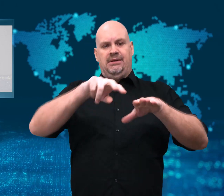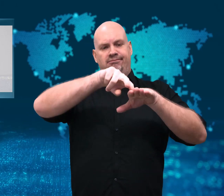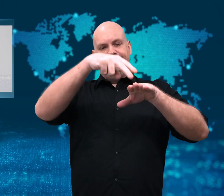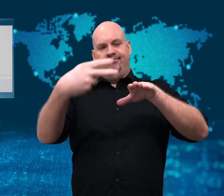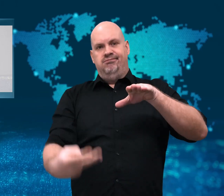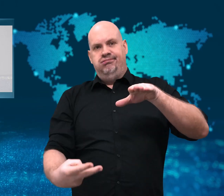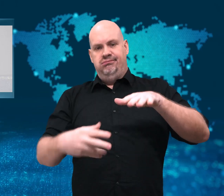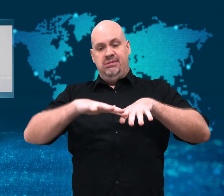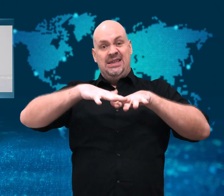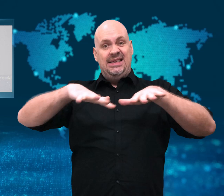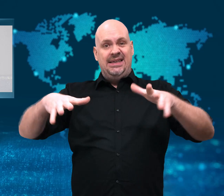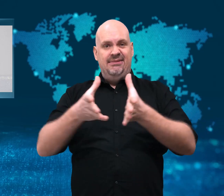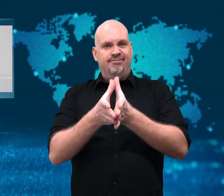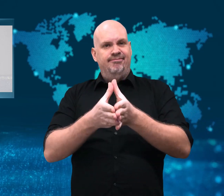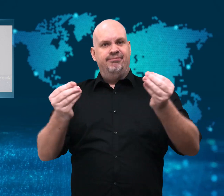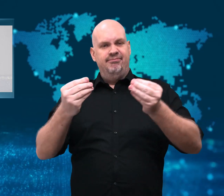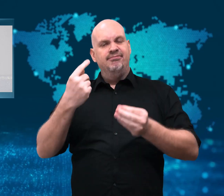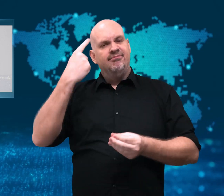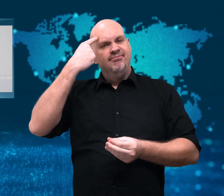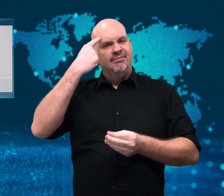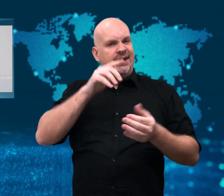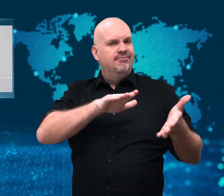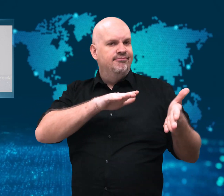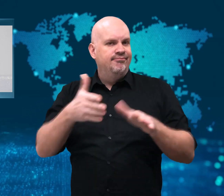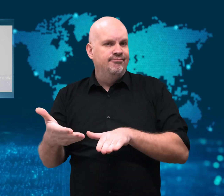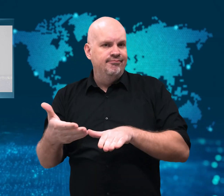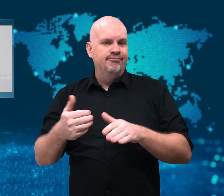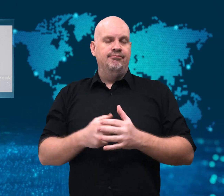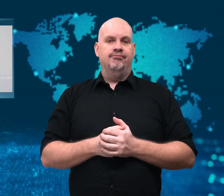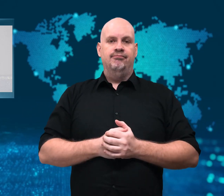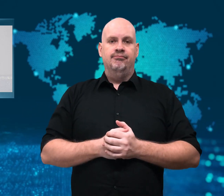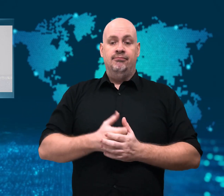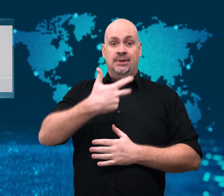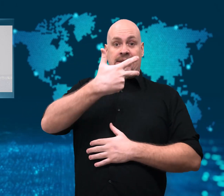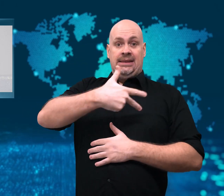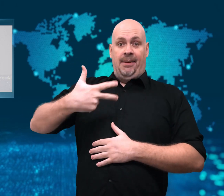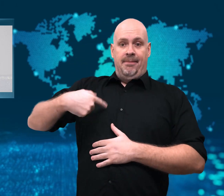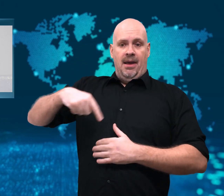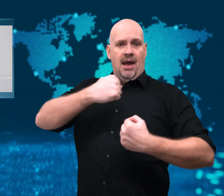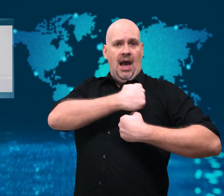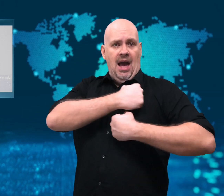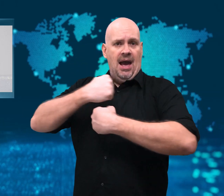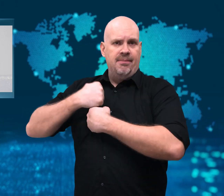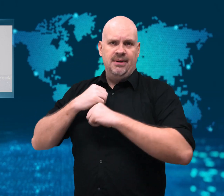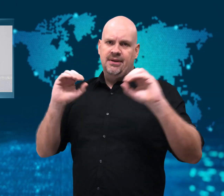No Danish soldiers were injured during the fight.